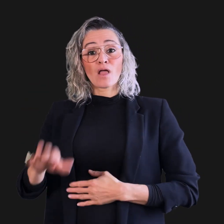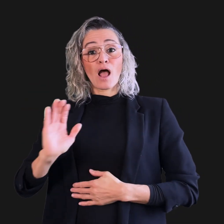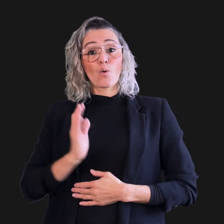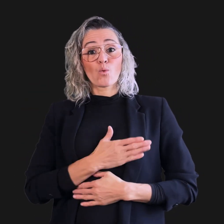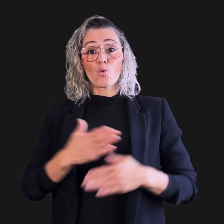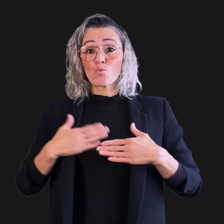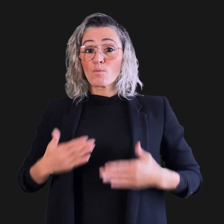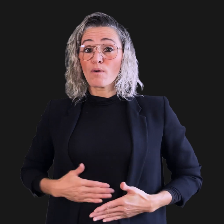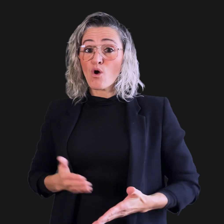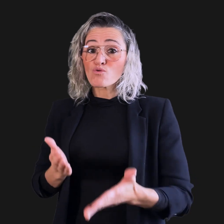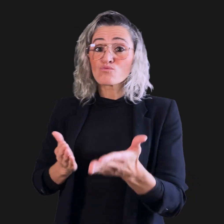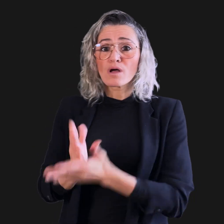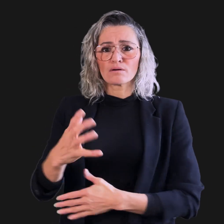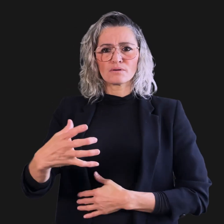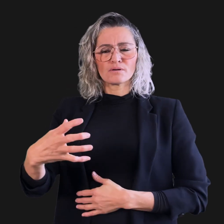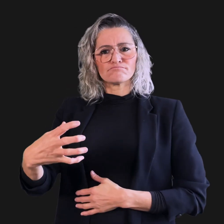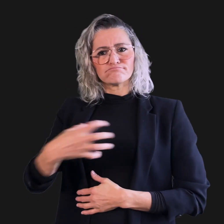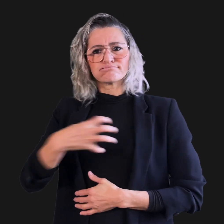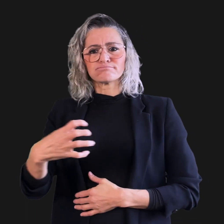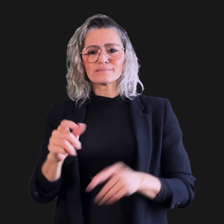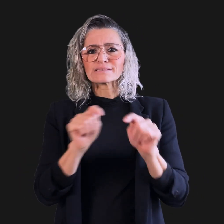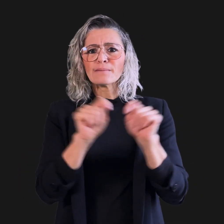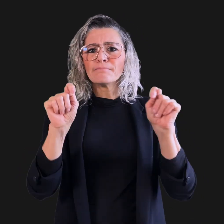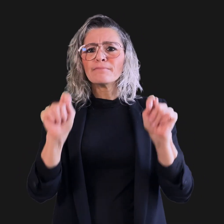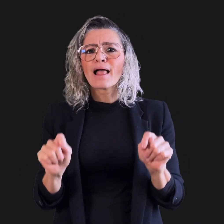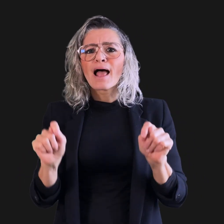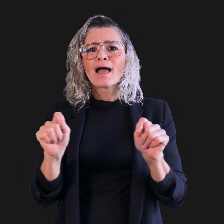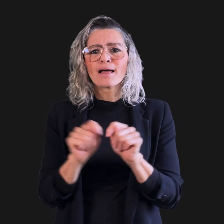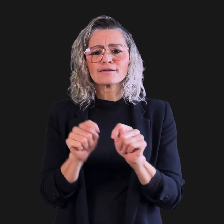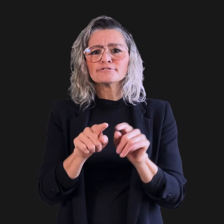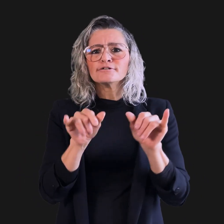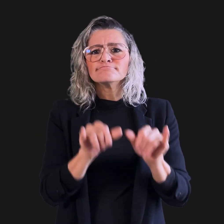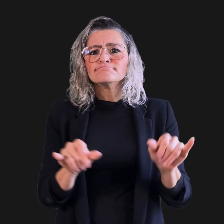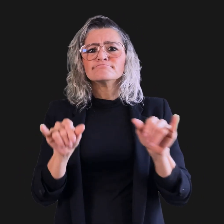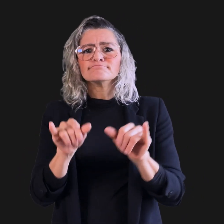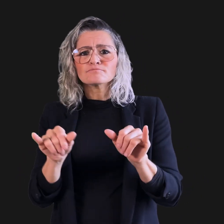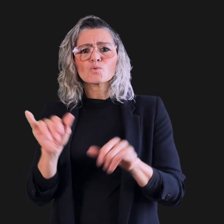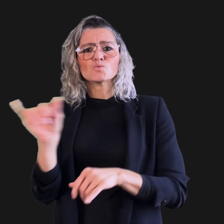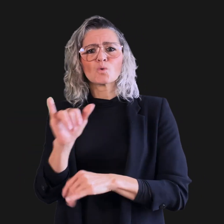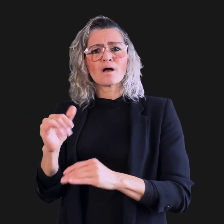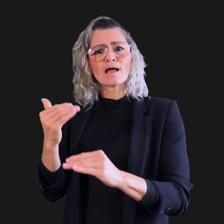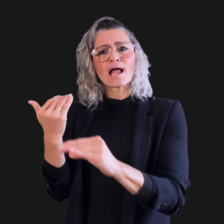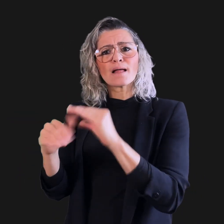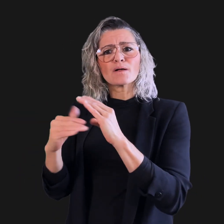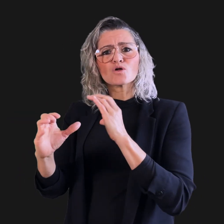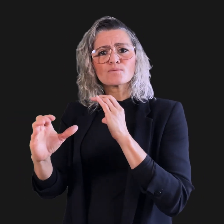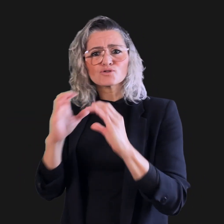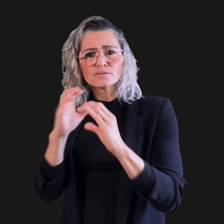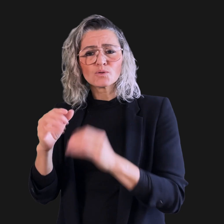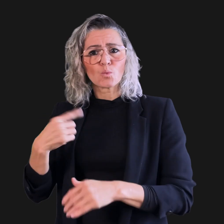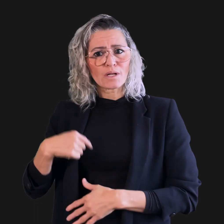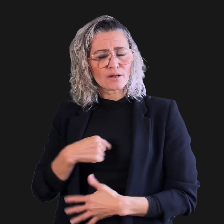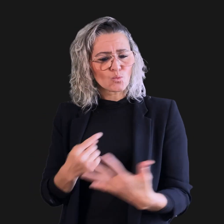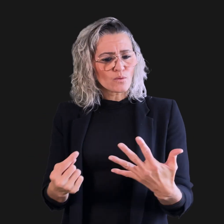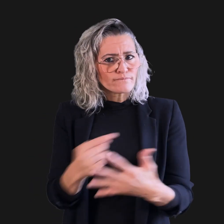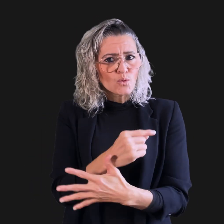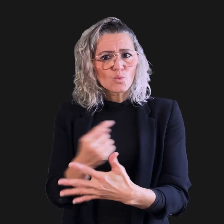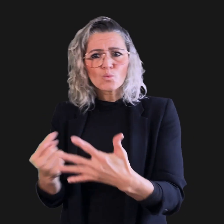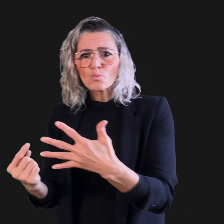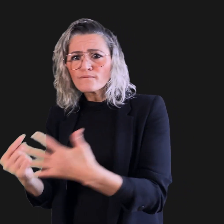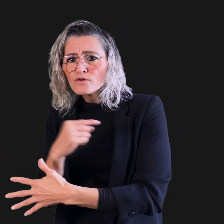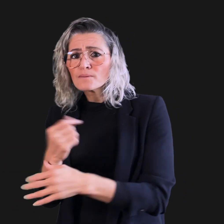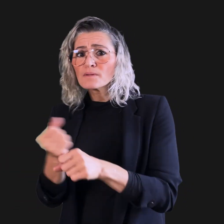• We are reviewing our human rights complaints templates and email communications